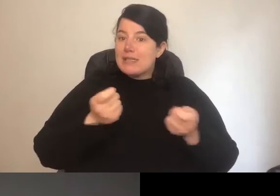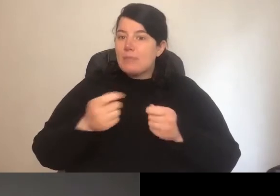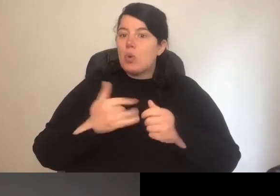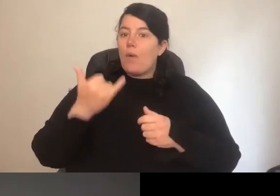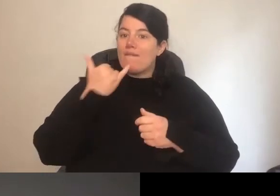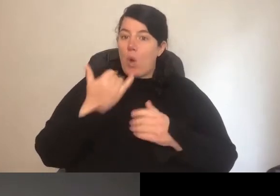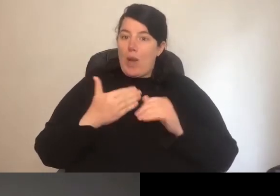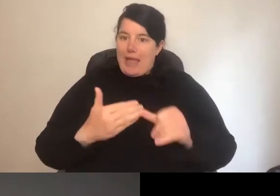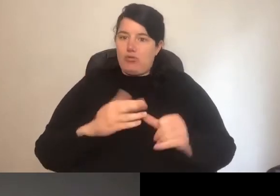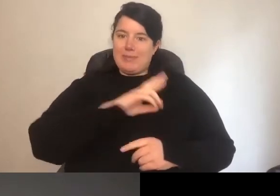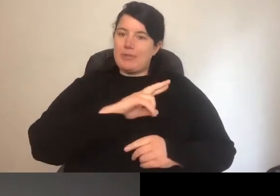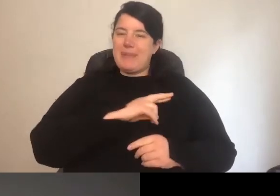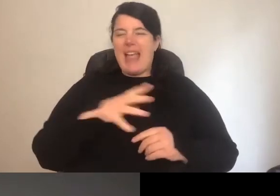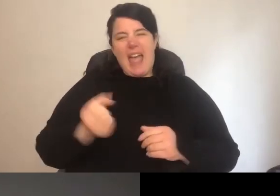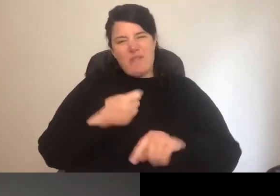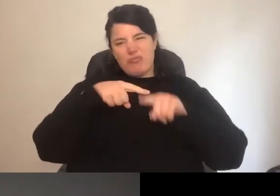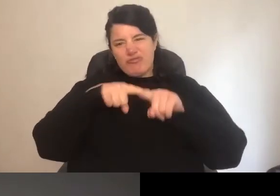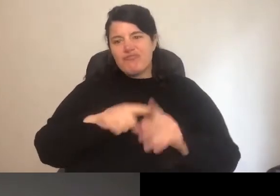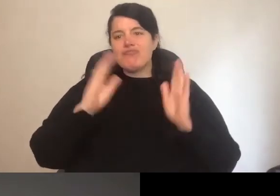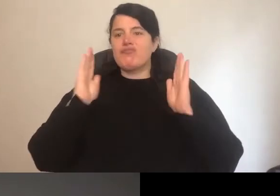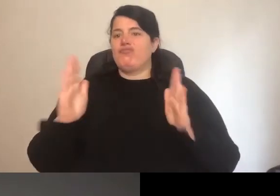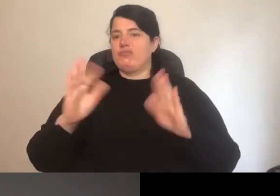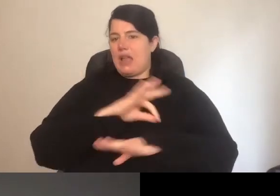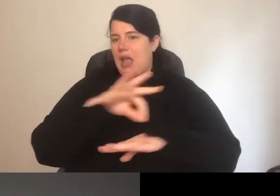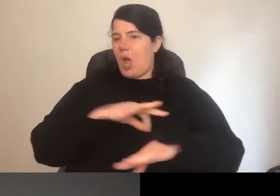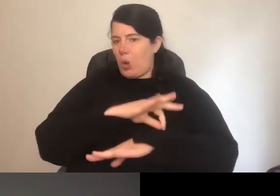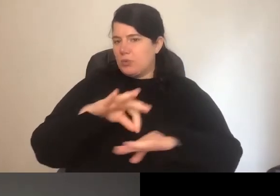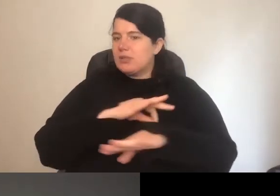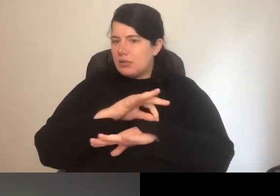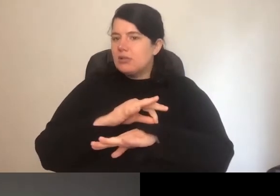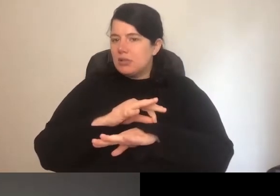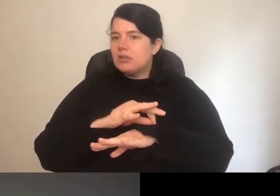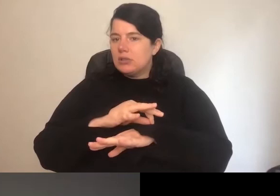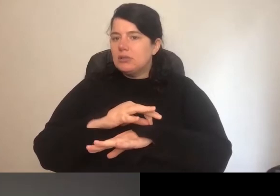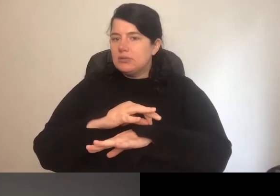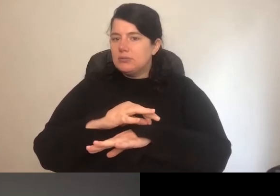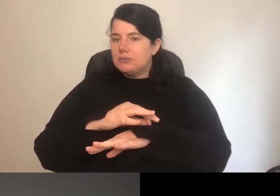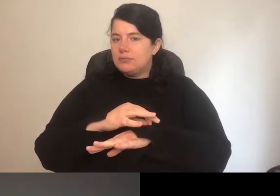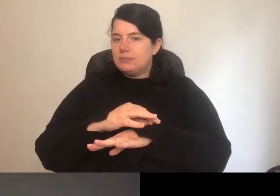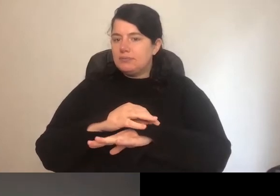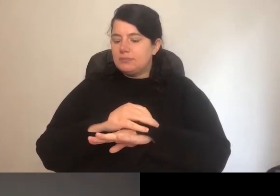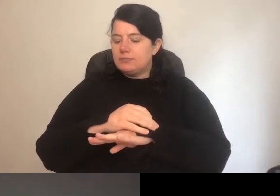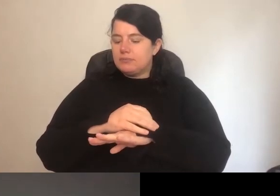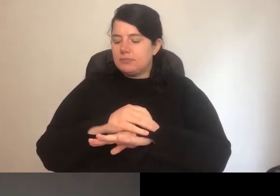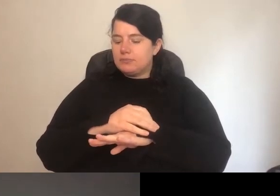responsibilities may need to be across different time zones.